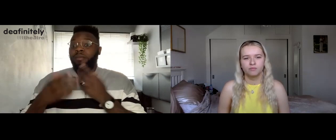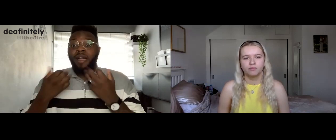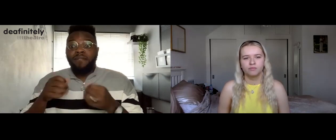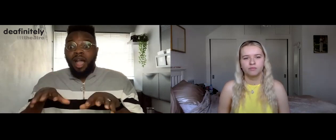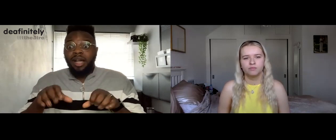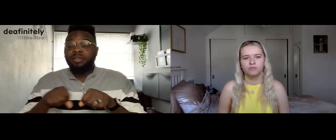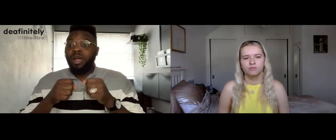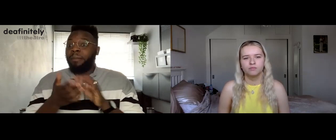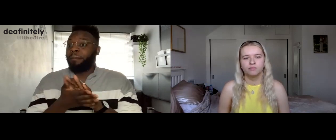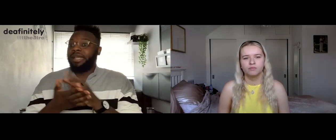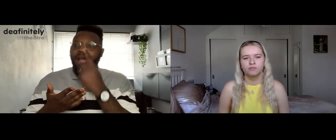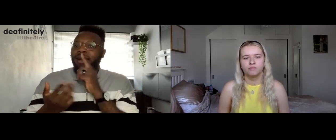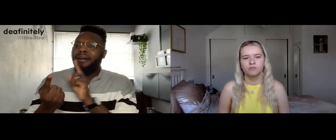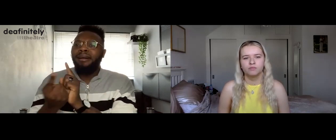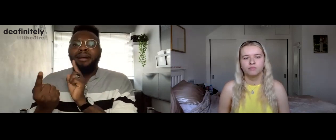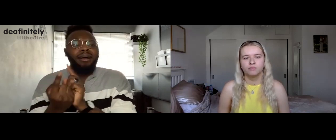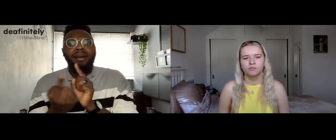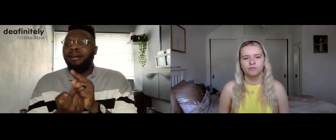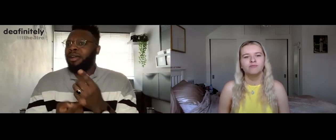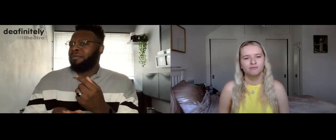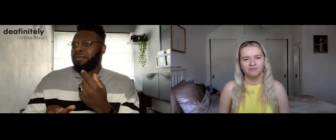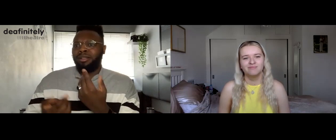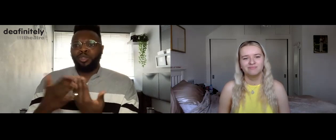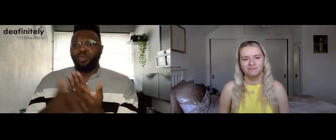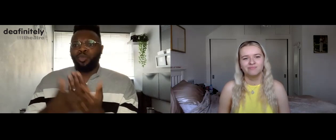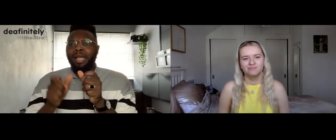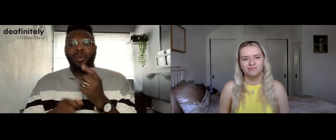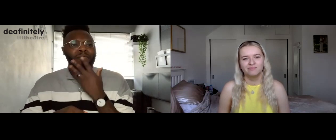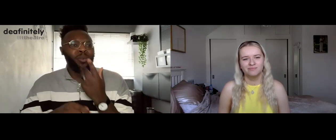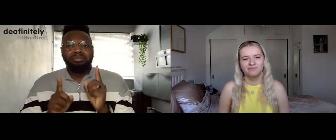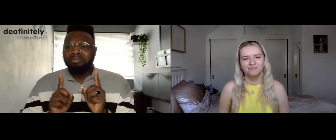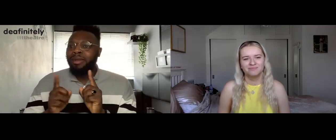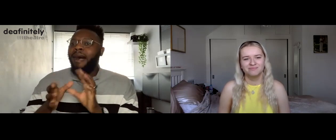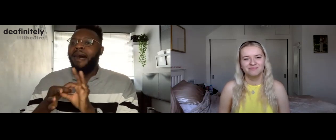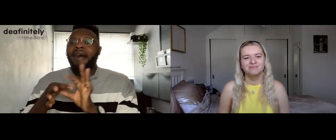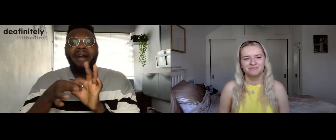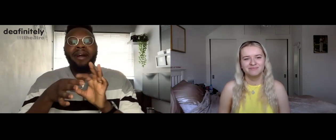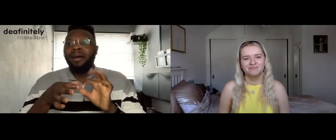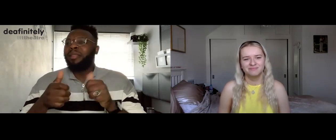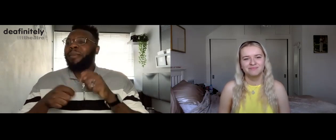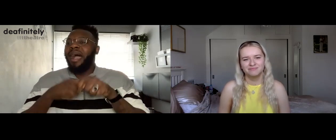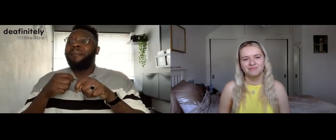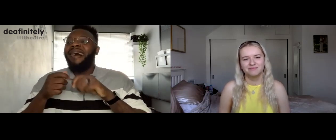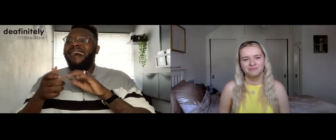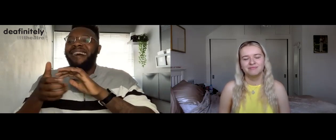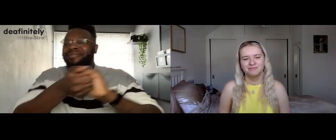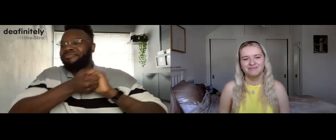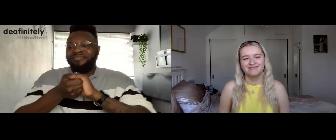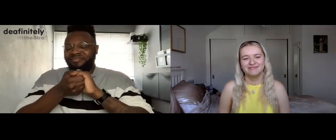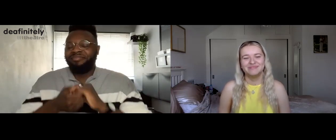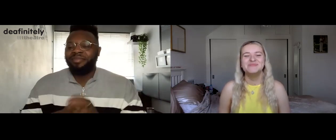this means you can meet new people and make new friends.